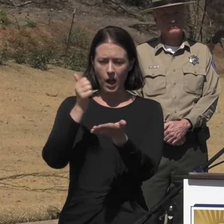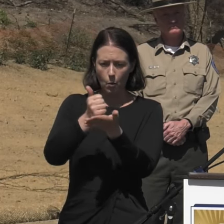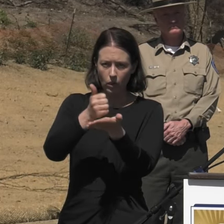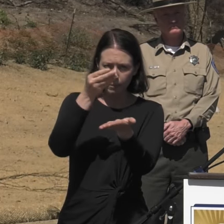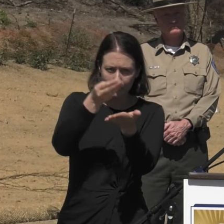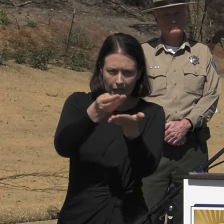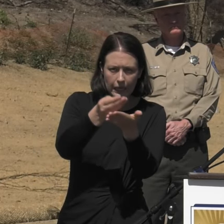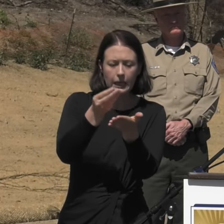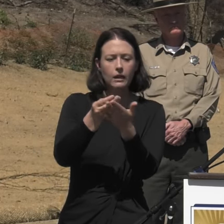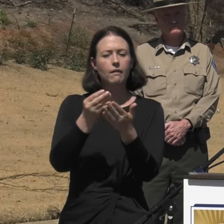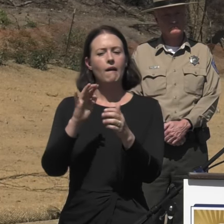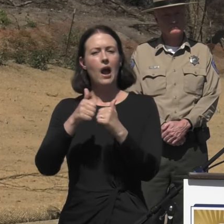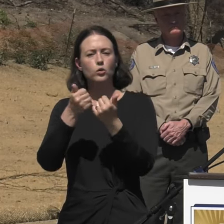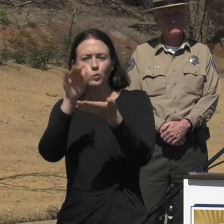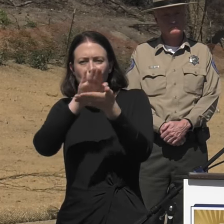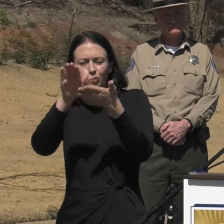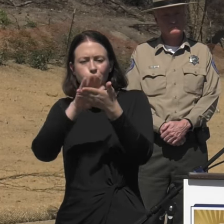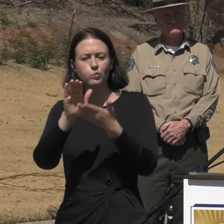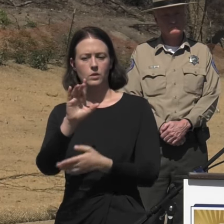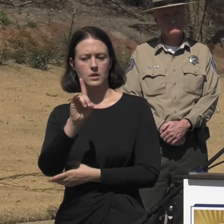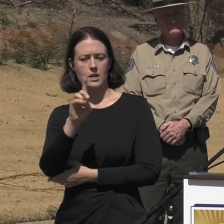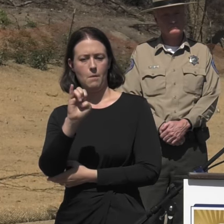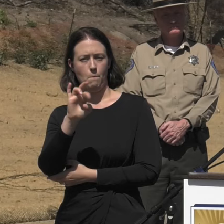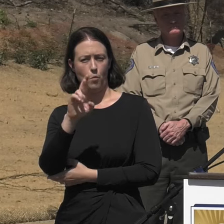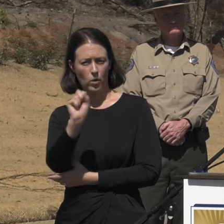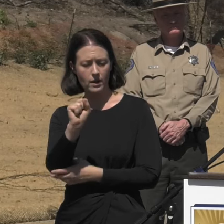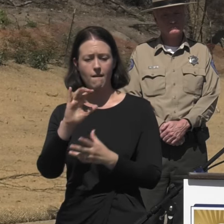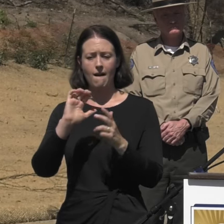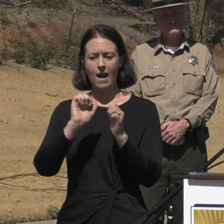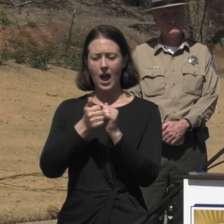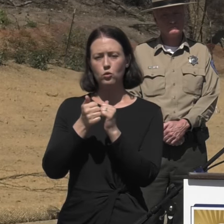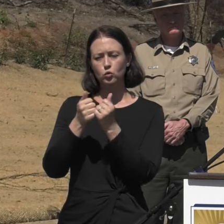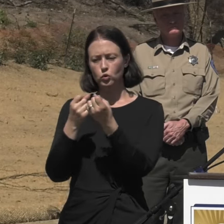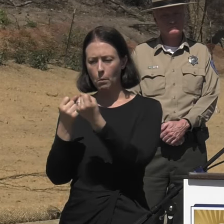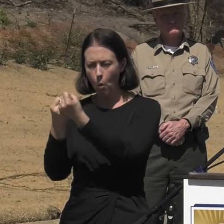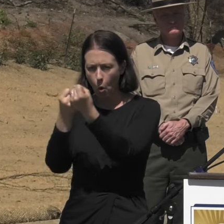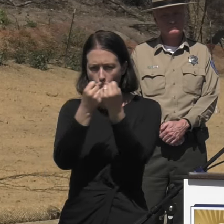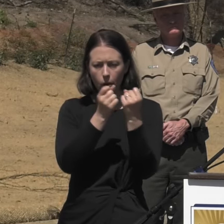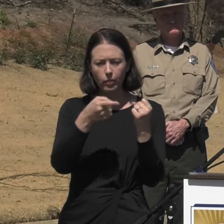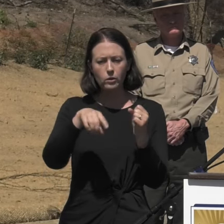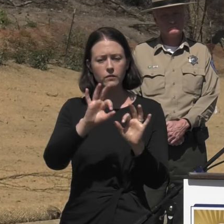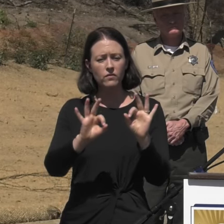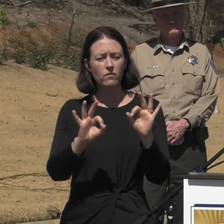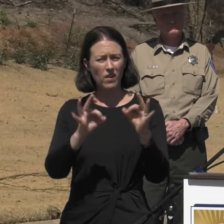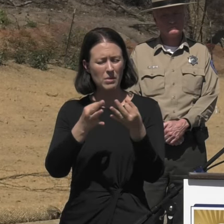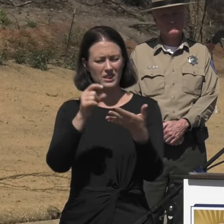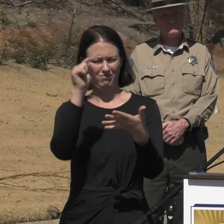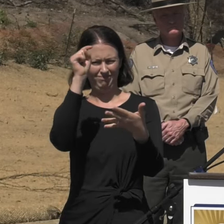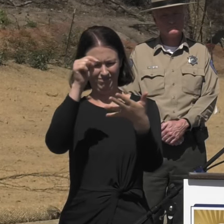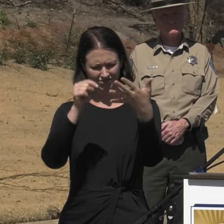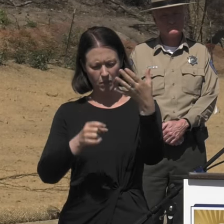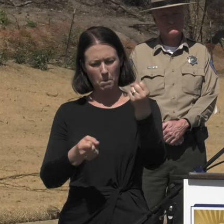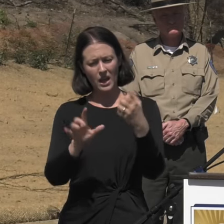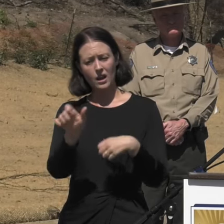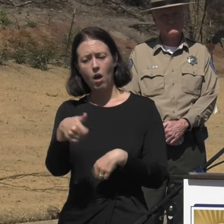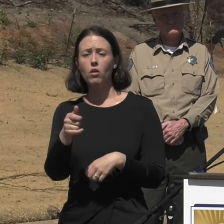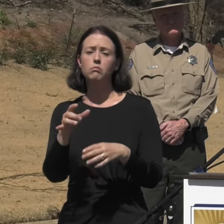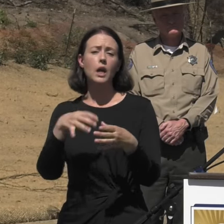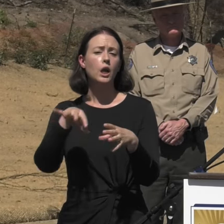advice on mudflow mitigation, rebuilding support, and among many other services, including mental health services.